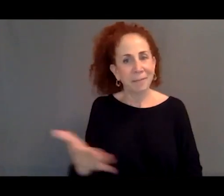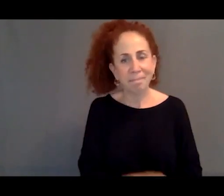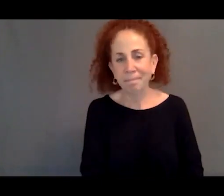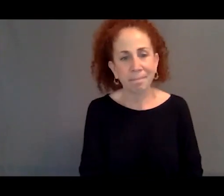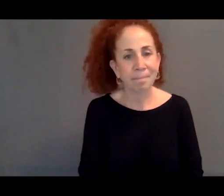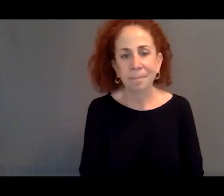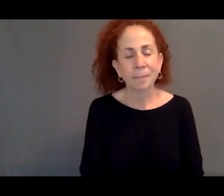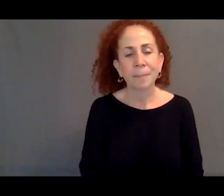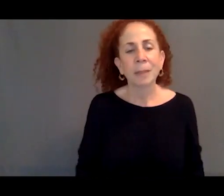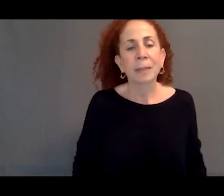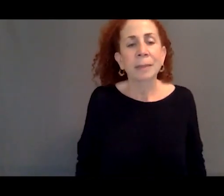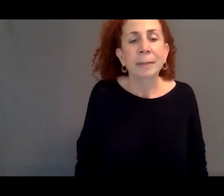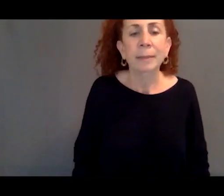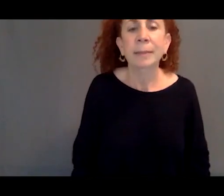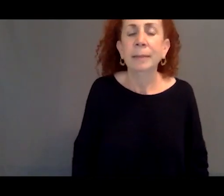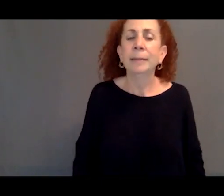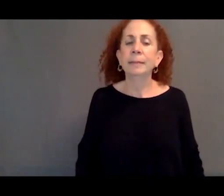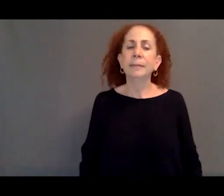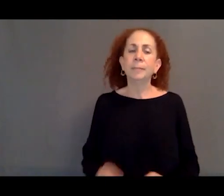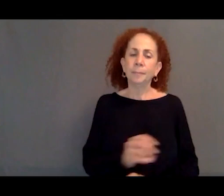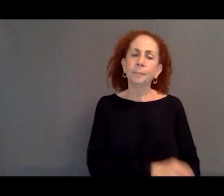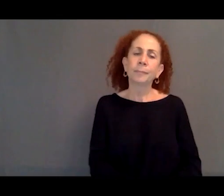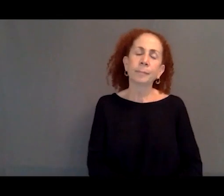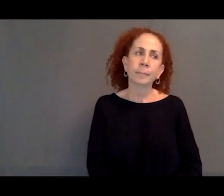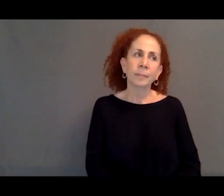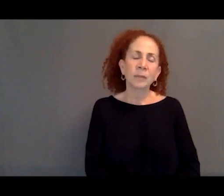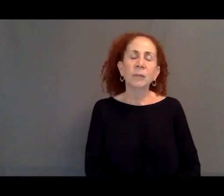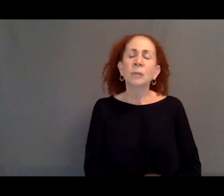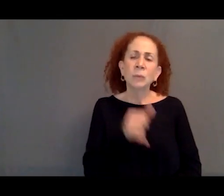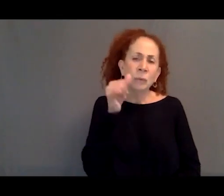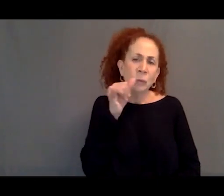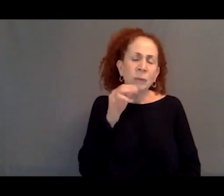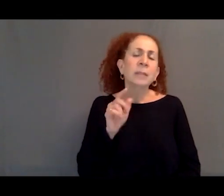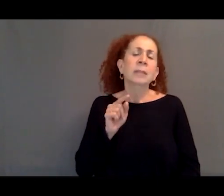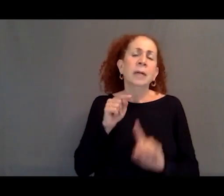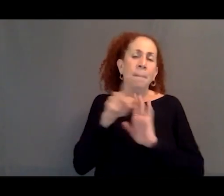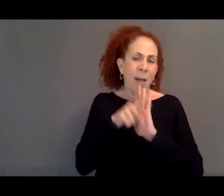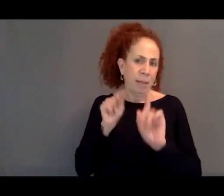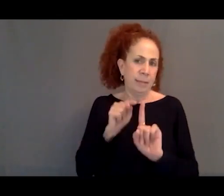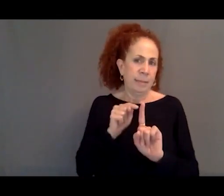So the insidious thing about this policy